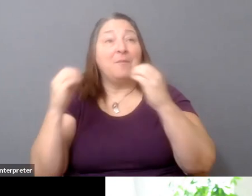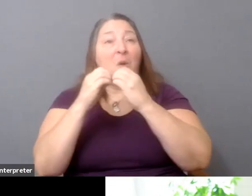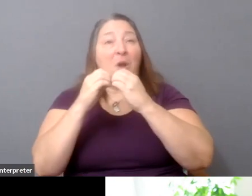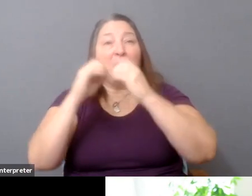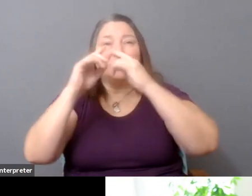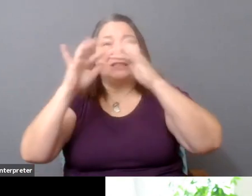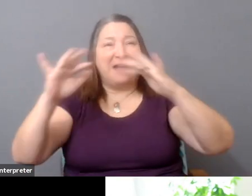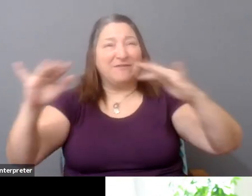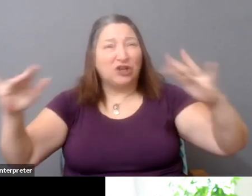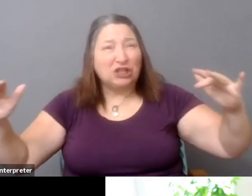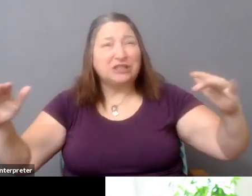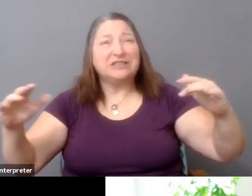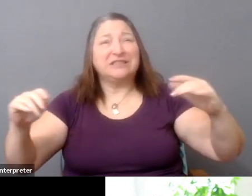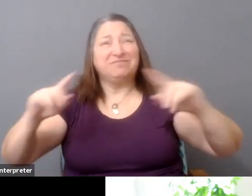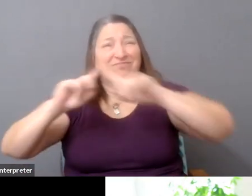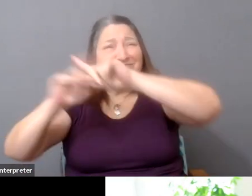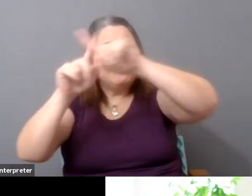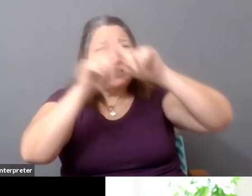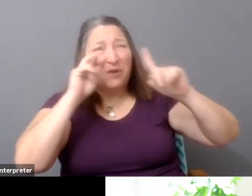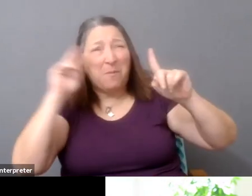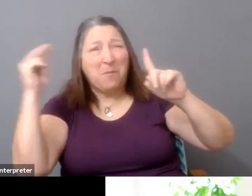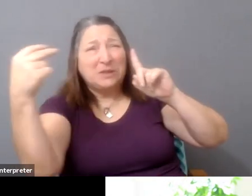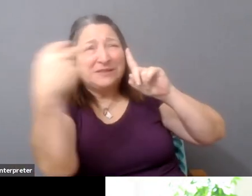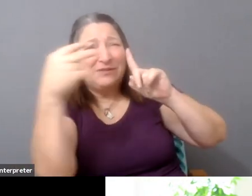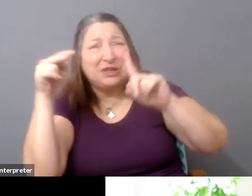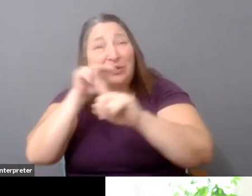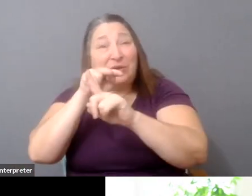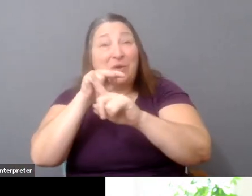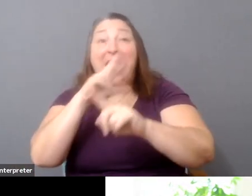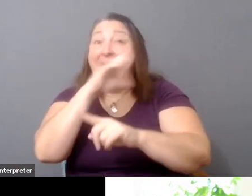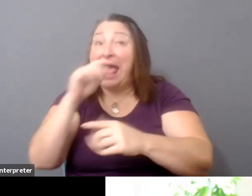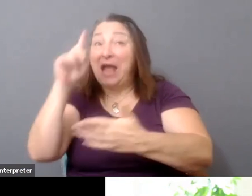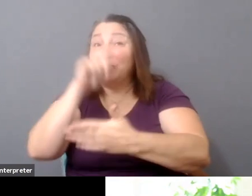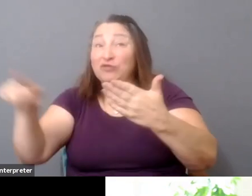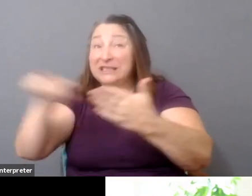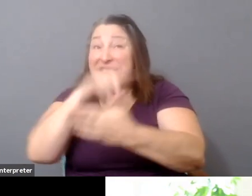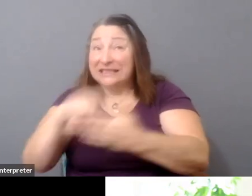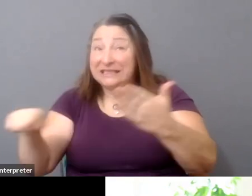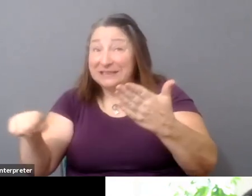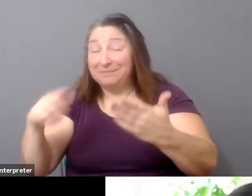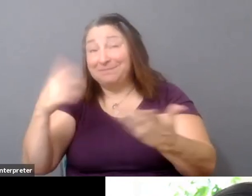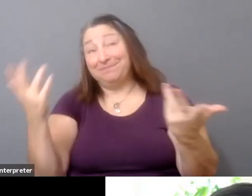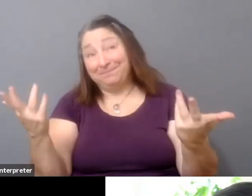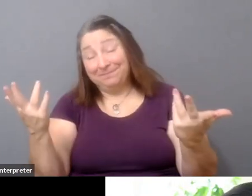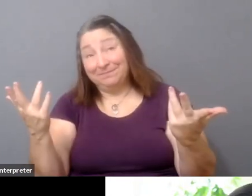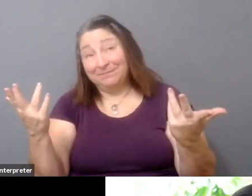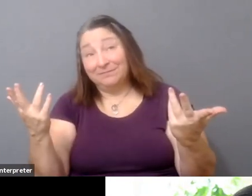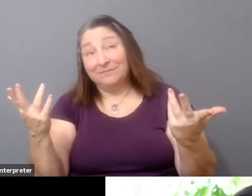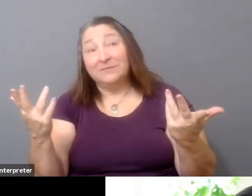of view and criticism? Because criticism and publicity play a really important role. I mean, distribution, in a way, comes down